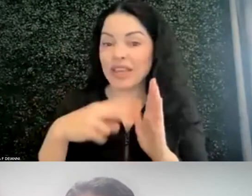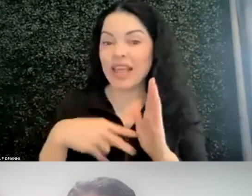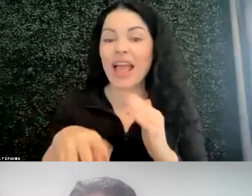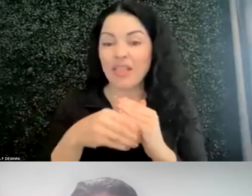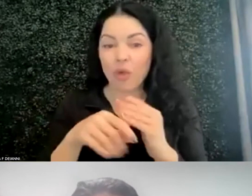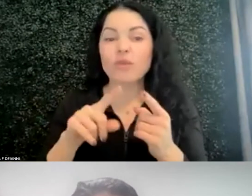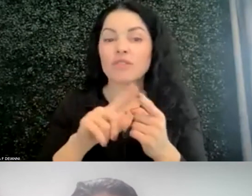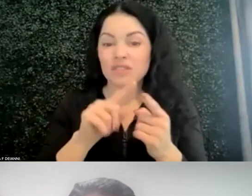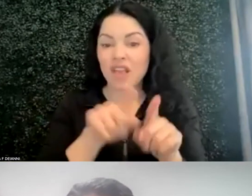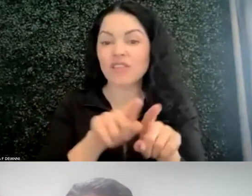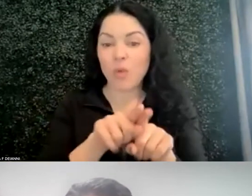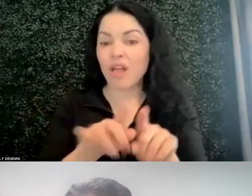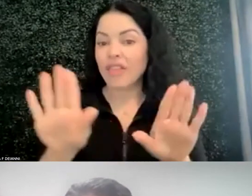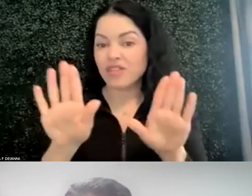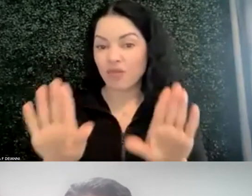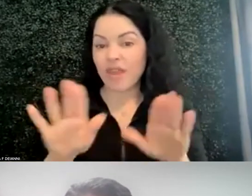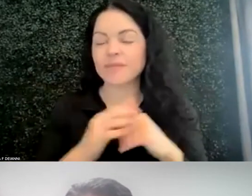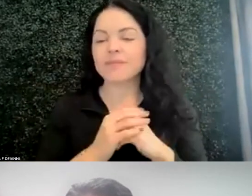That's a really great thing to do. Yes.